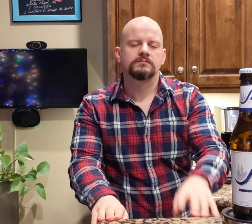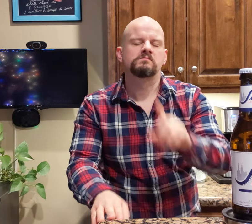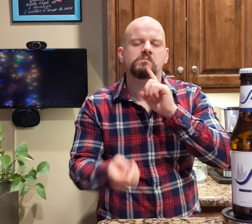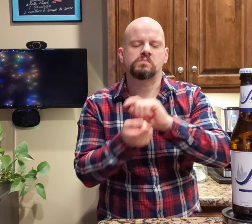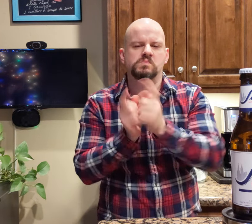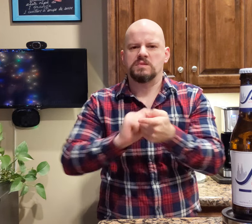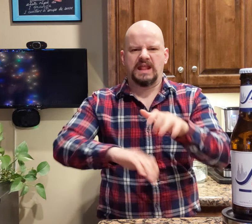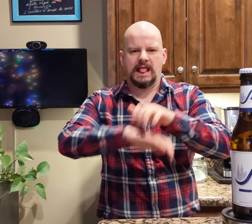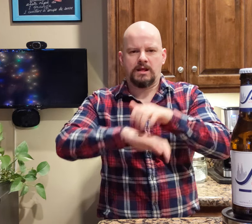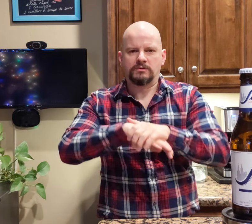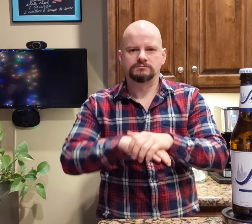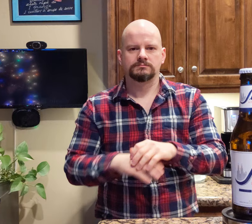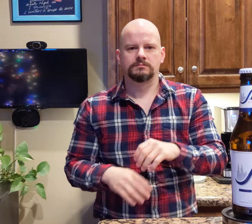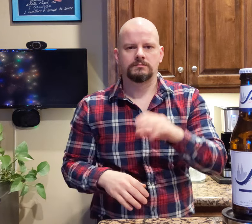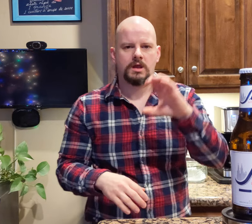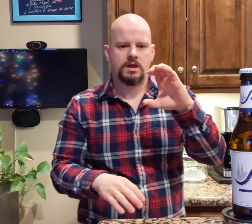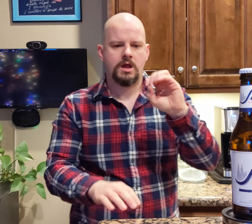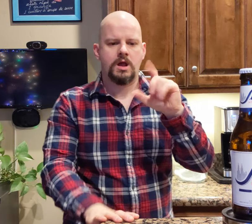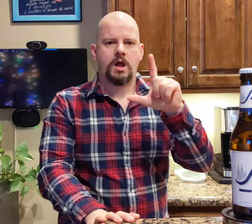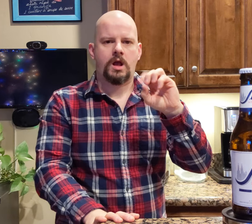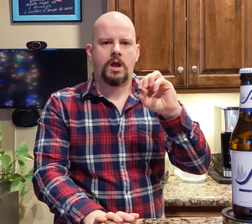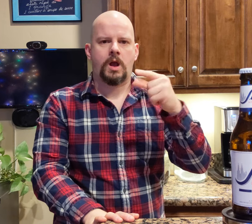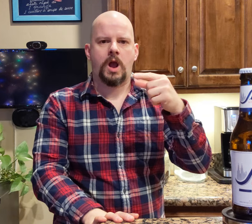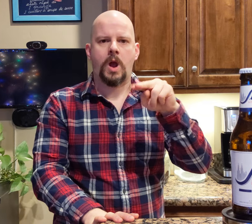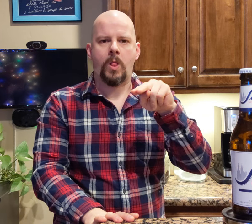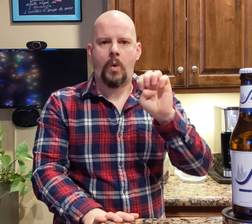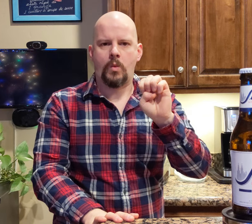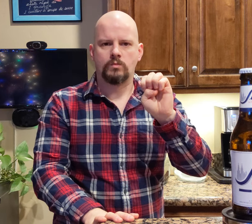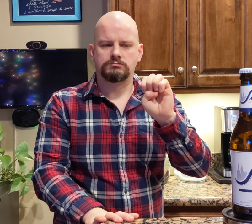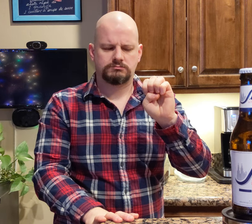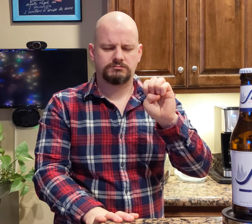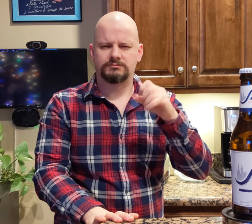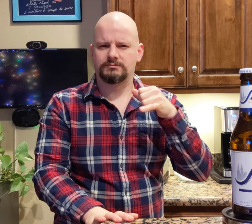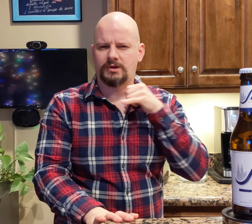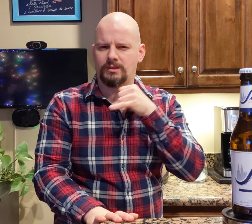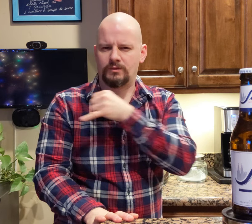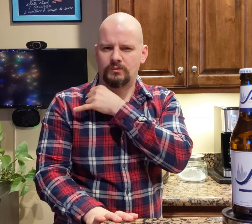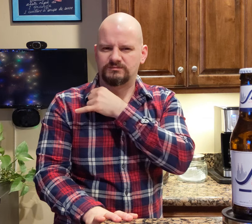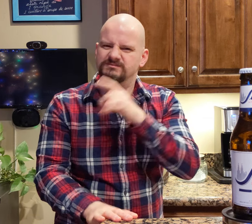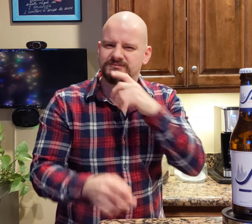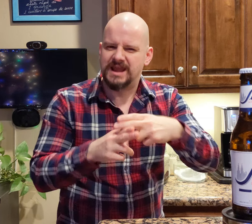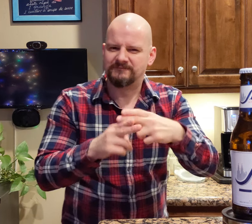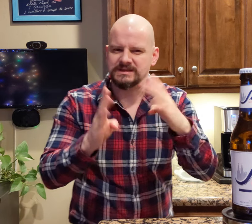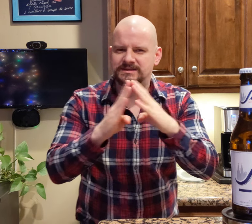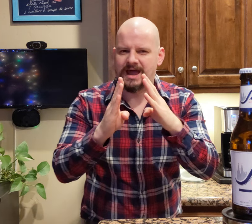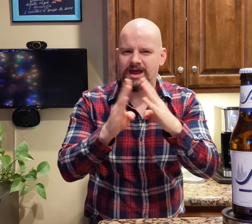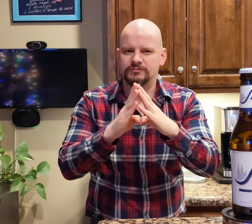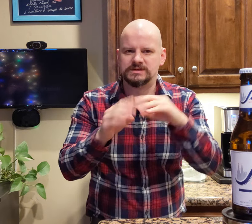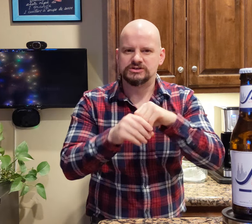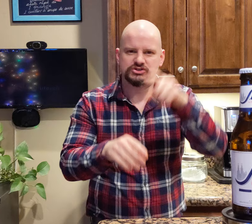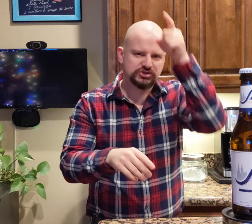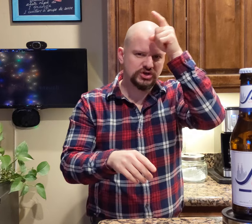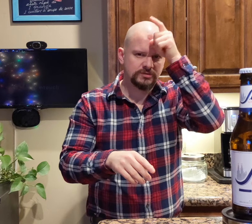The English translation is Cologne. Cologne as a male fragrance, that's the name of the town in Germany.